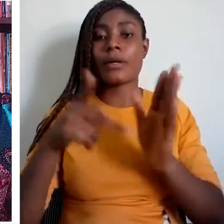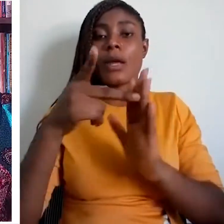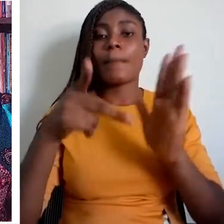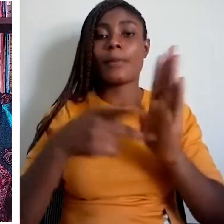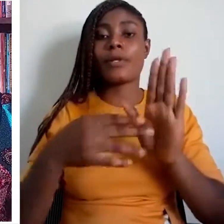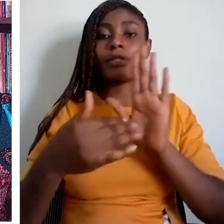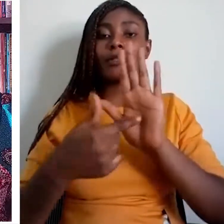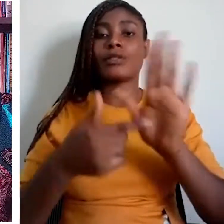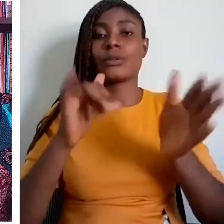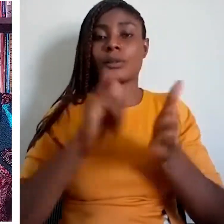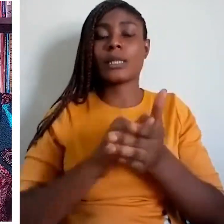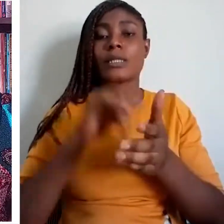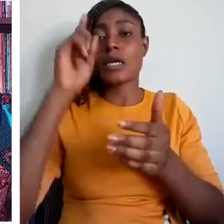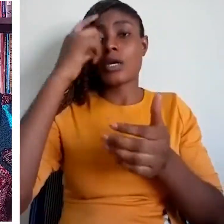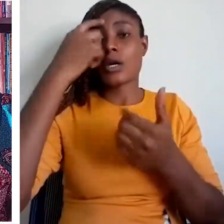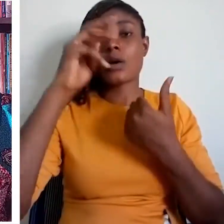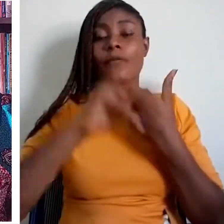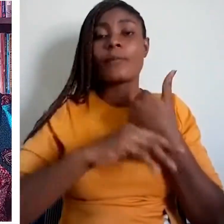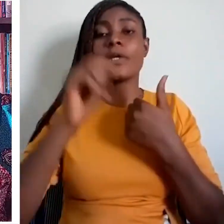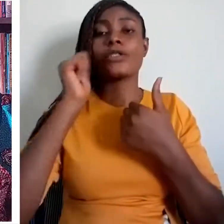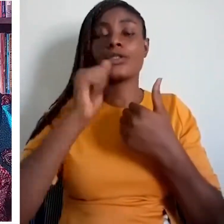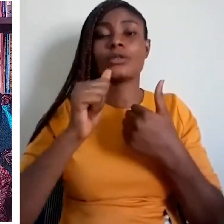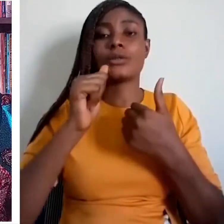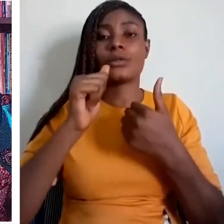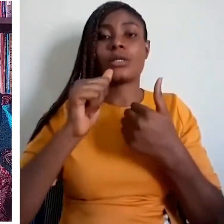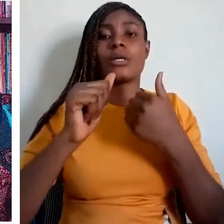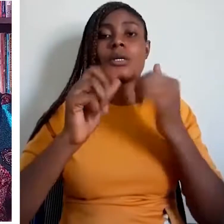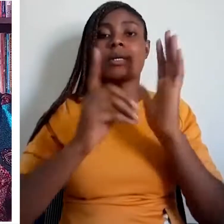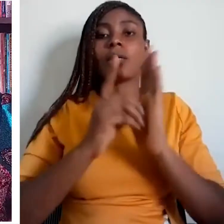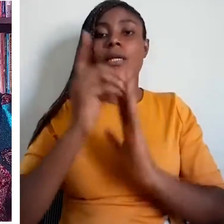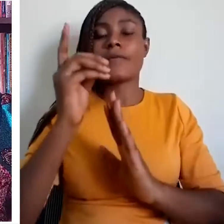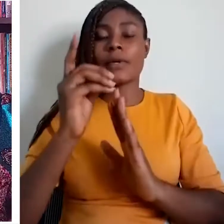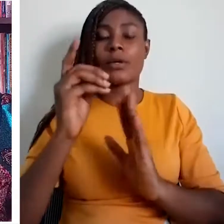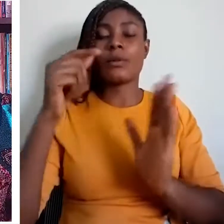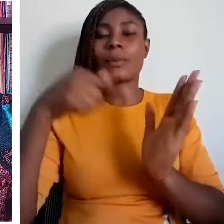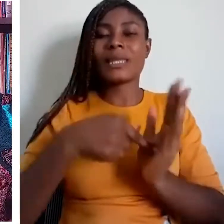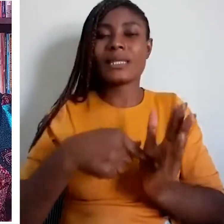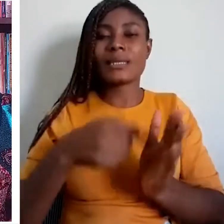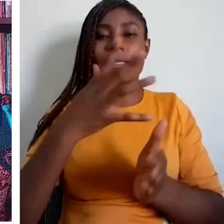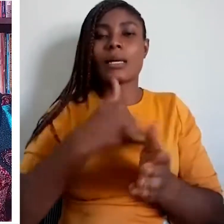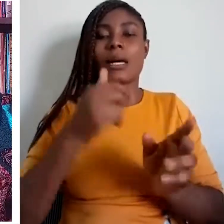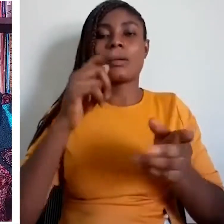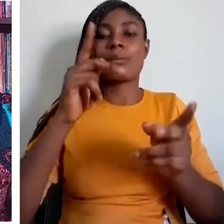level of school at age six with their mother tongue or the language of the environment